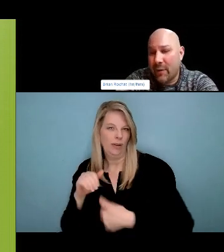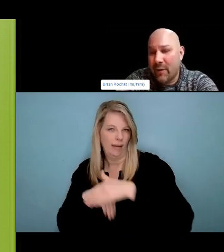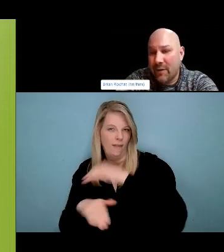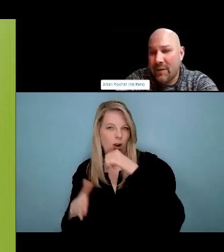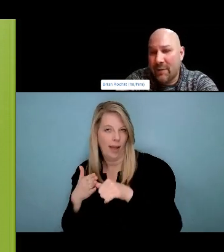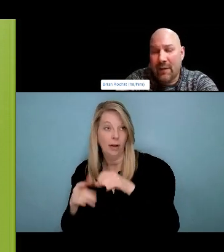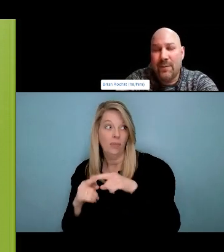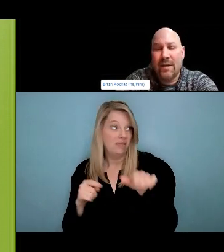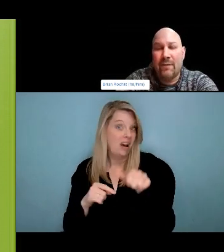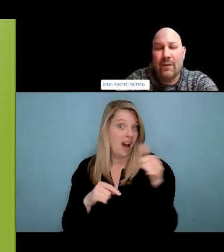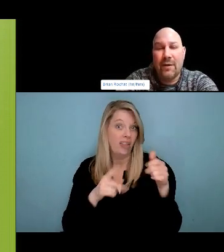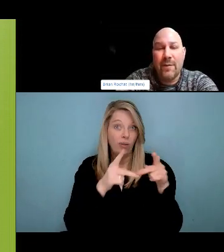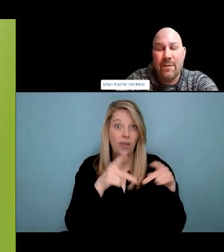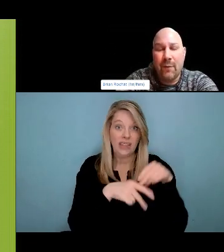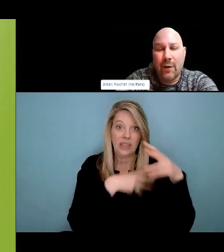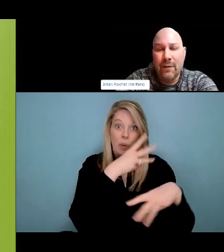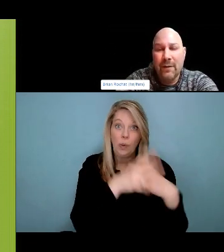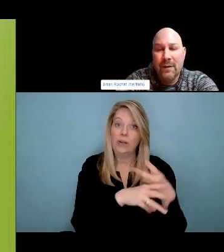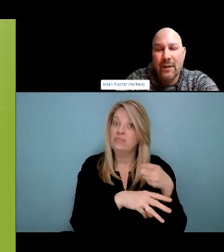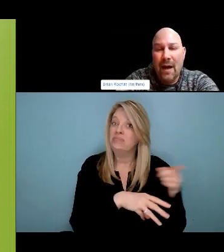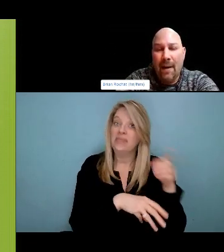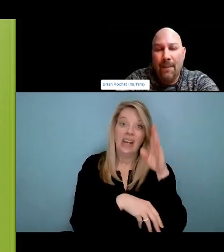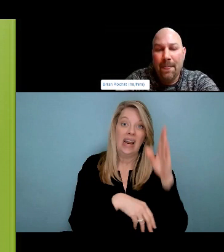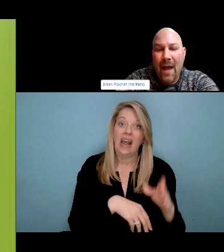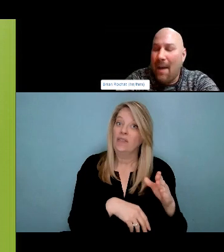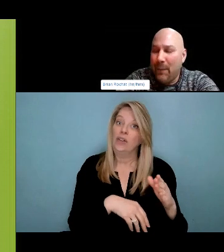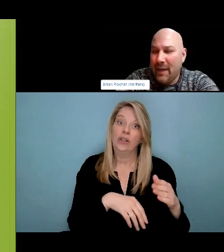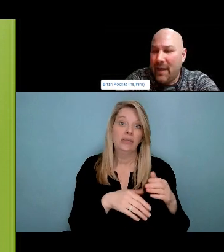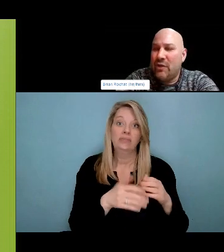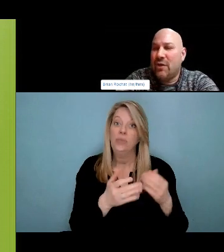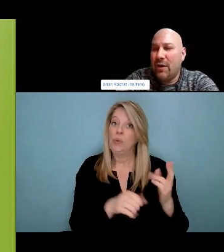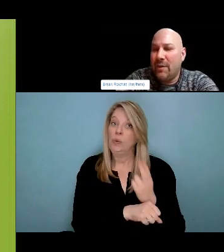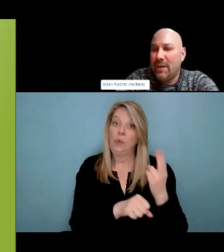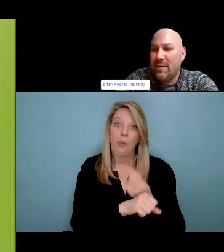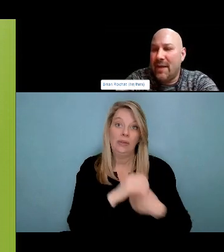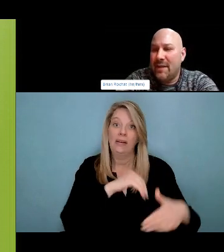Sunshine House, which is really great. Yes, Sharps containers in parks and what we